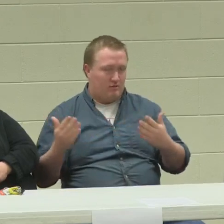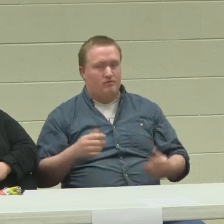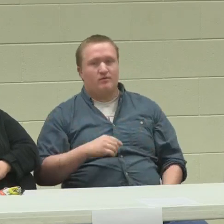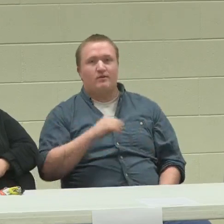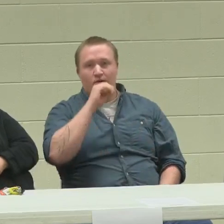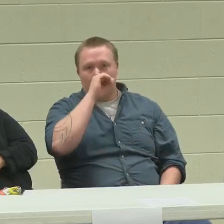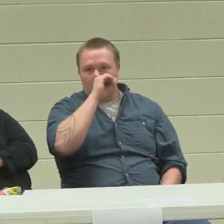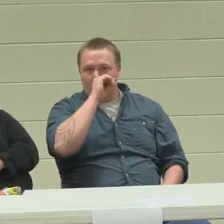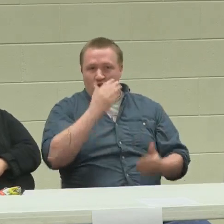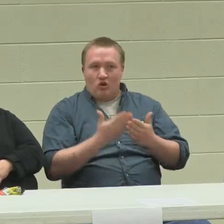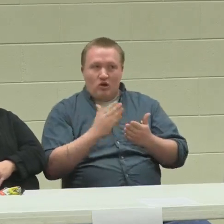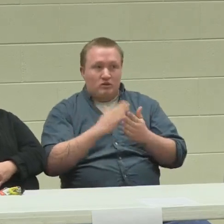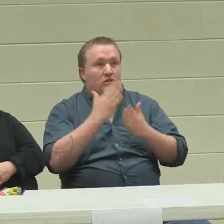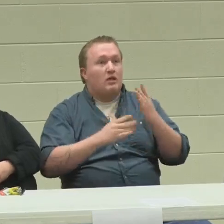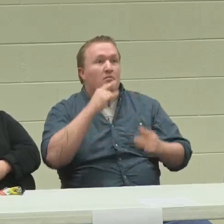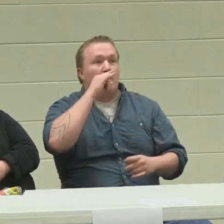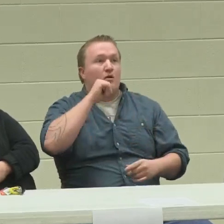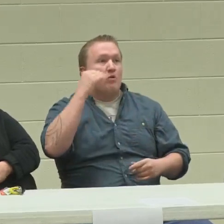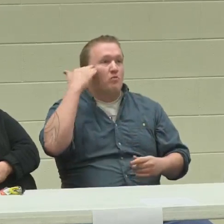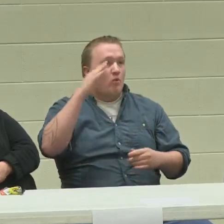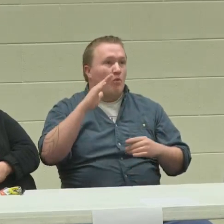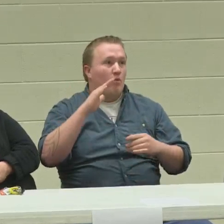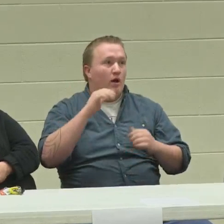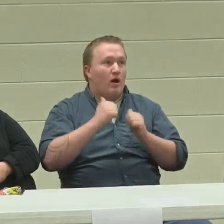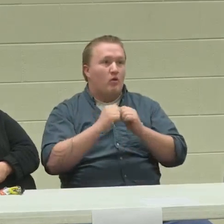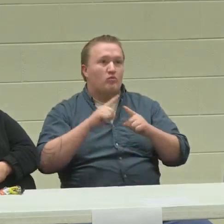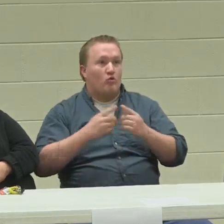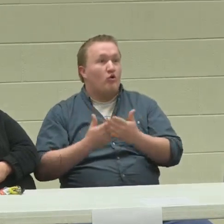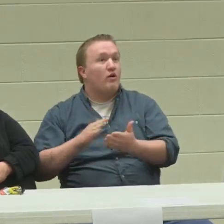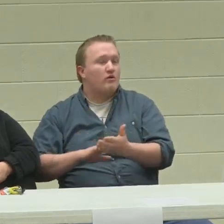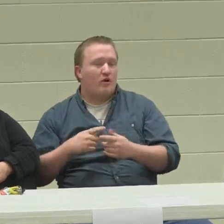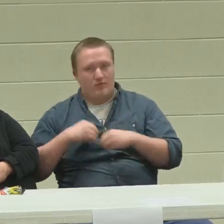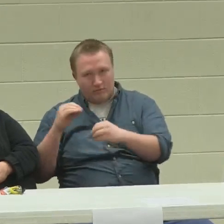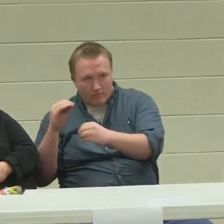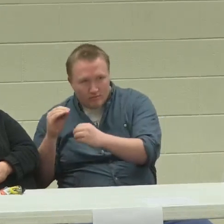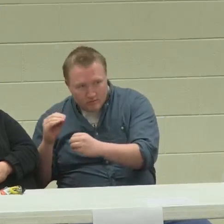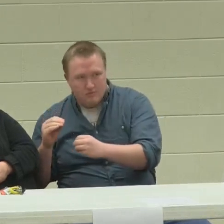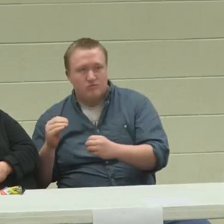and a lot of different things. With cooking, some of the kids didn't know how to cook,